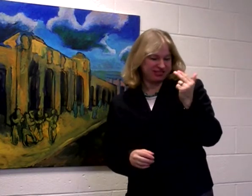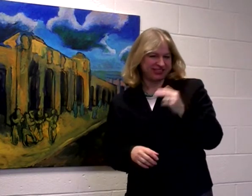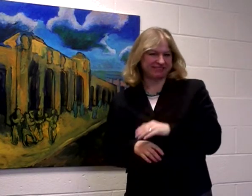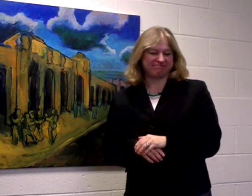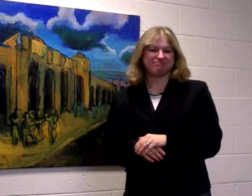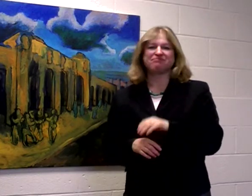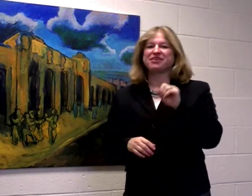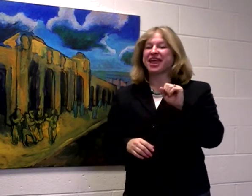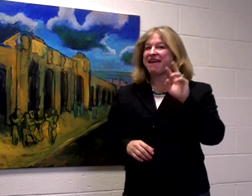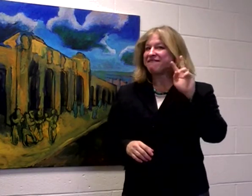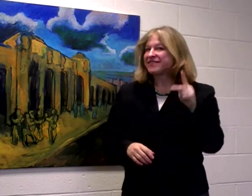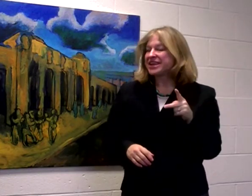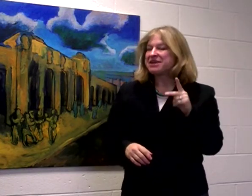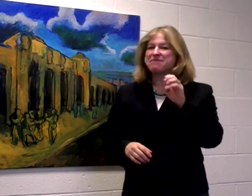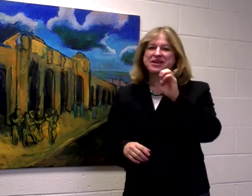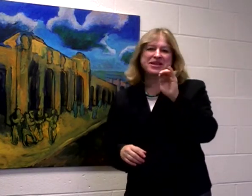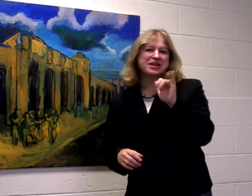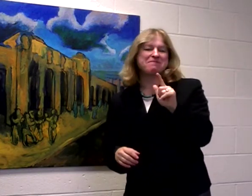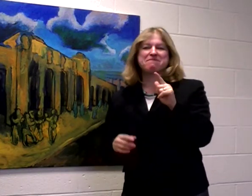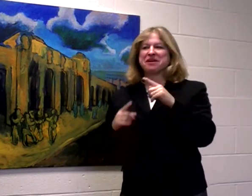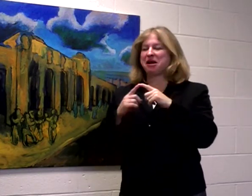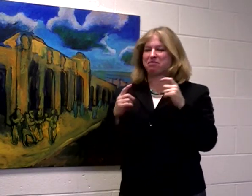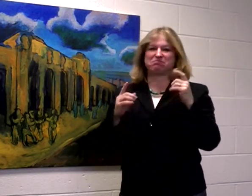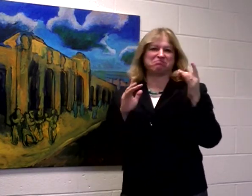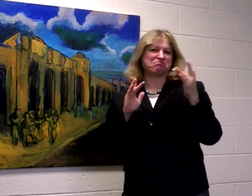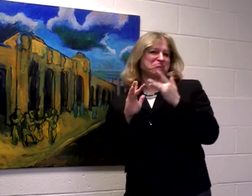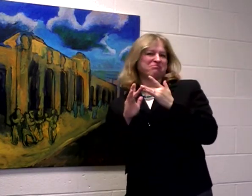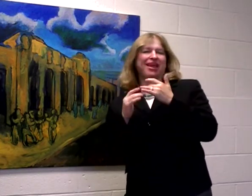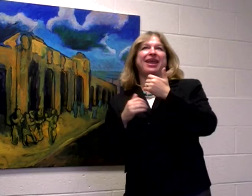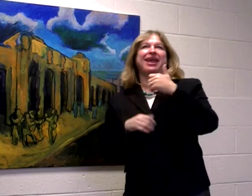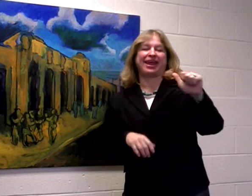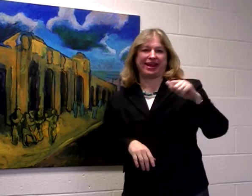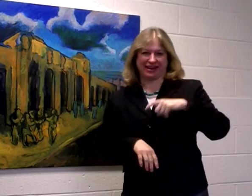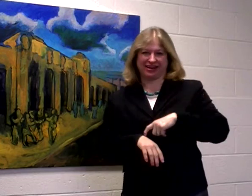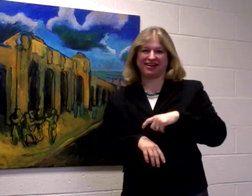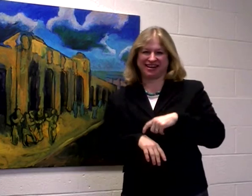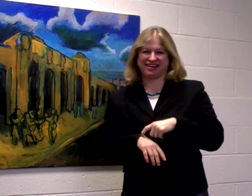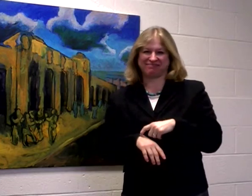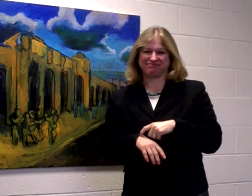You may reach me through e-mail or videophone at any time.